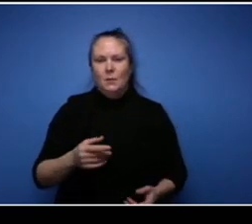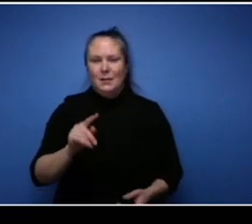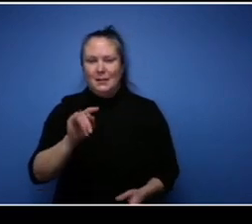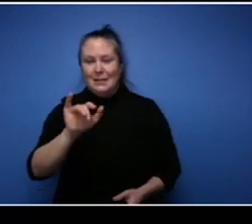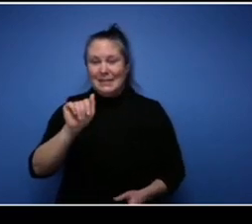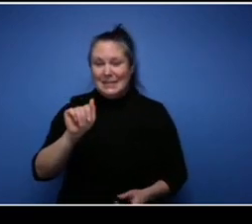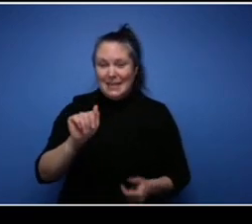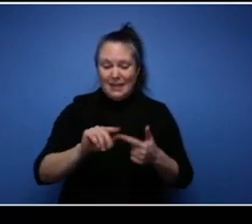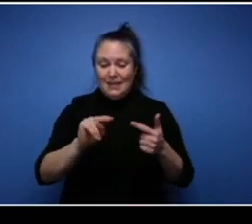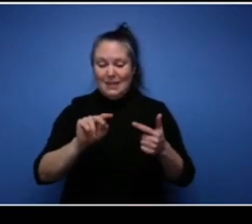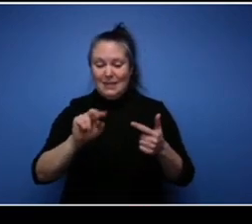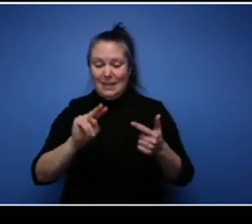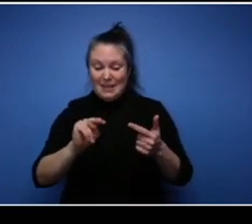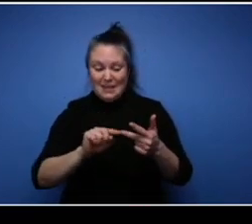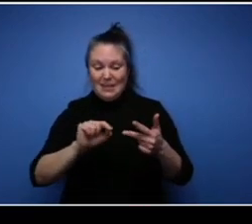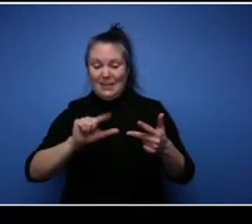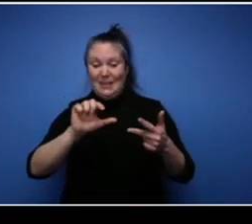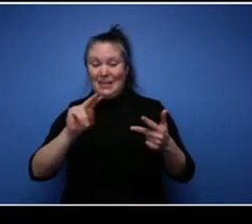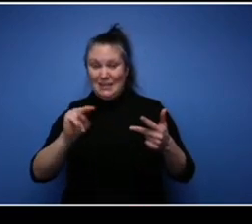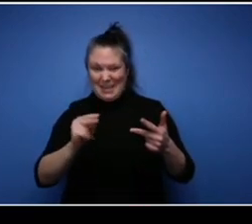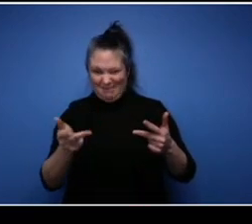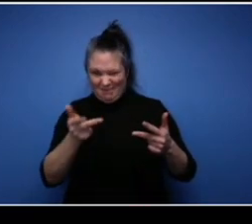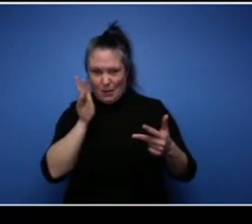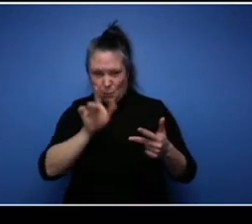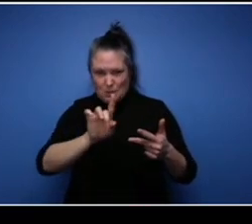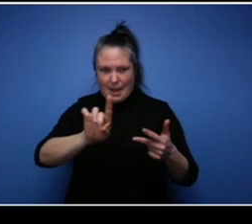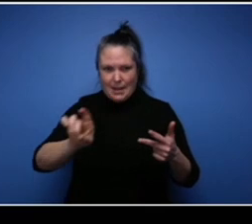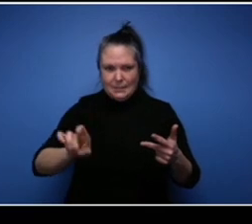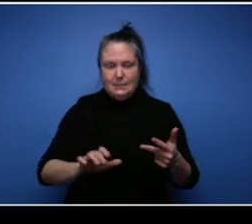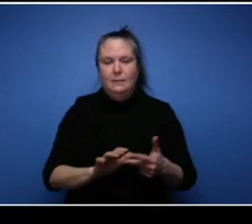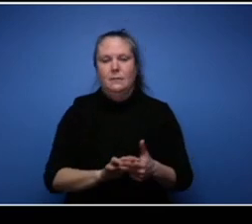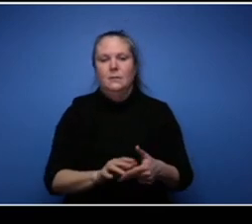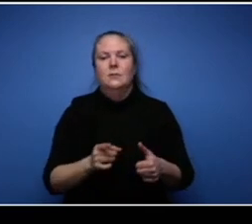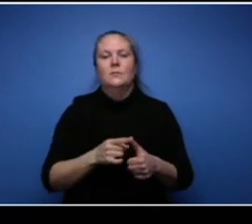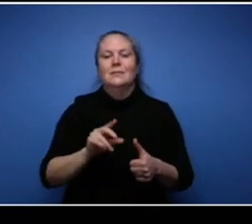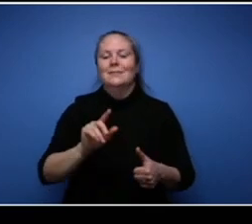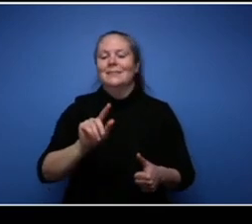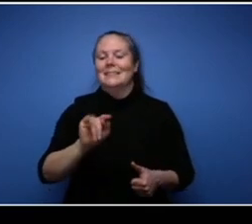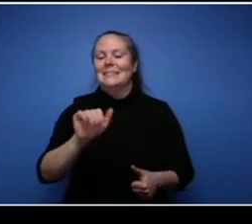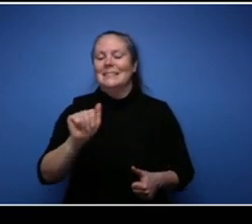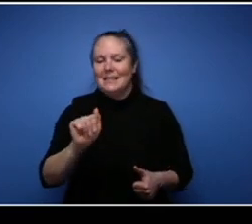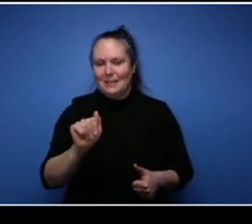question. How did the pandemic, so Tia ask you first of course. How did the pandemic